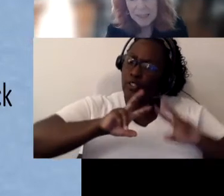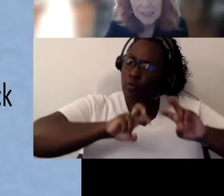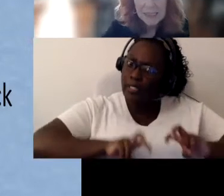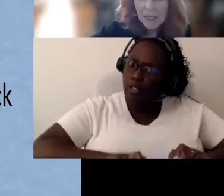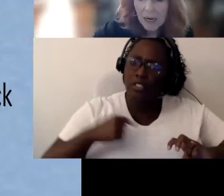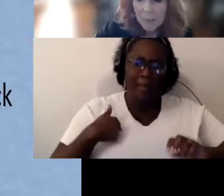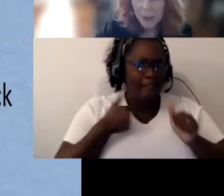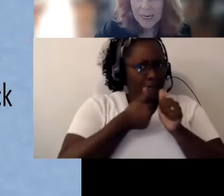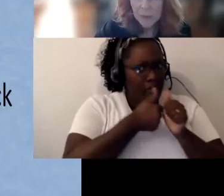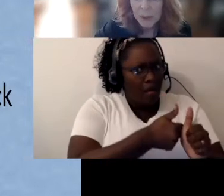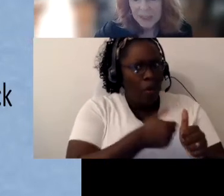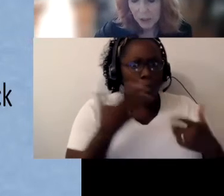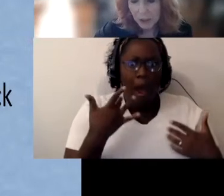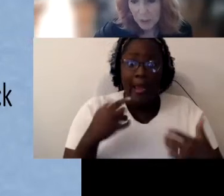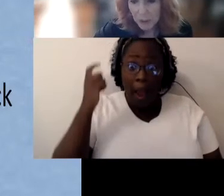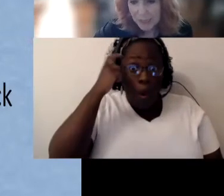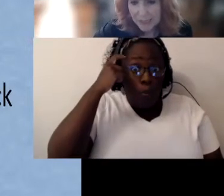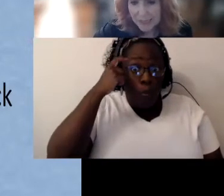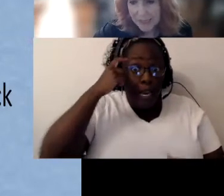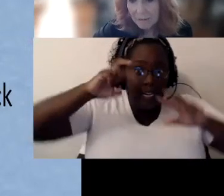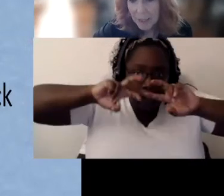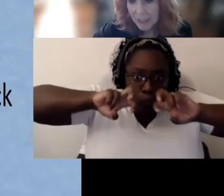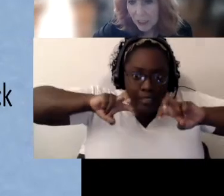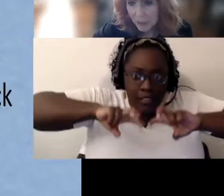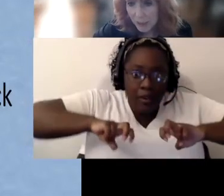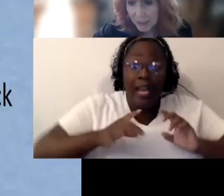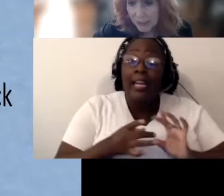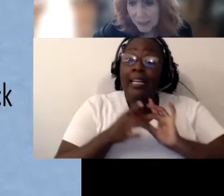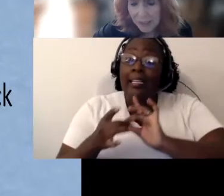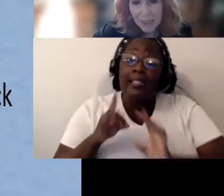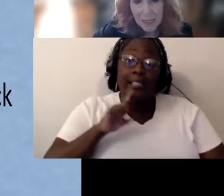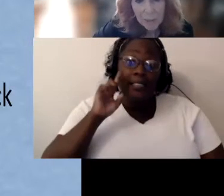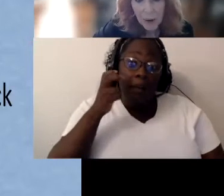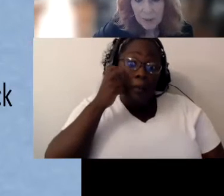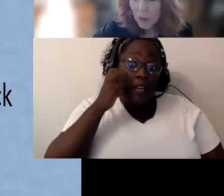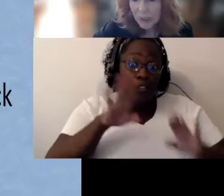he does a lot of brain research related to deafblind children he’s probably one of